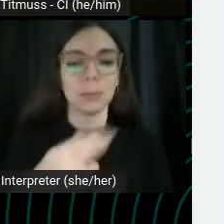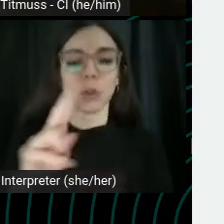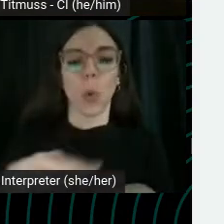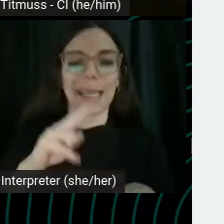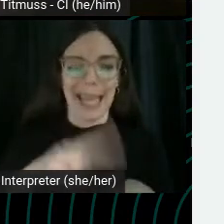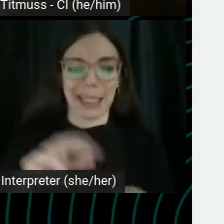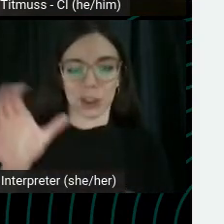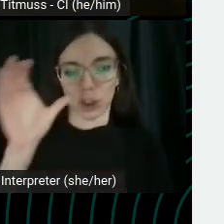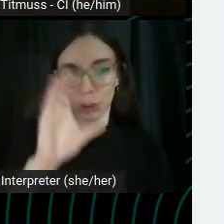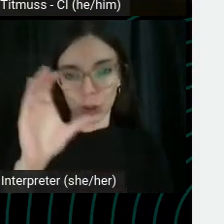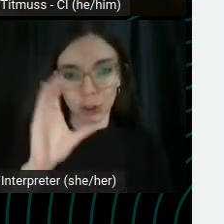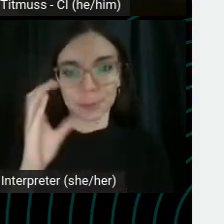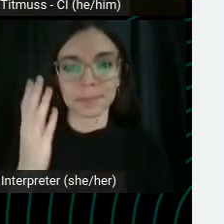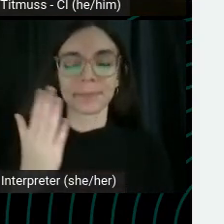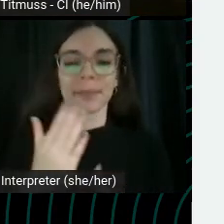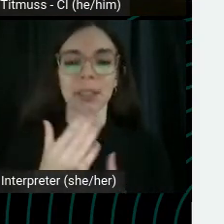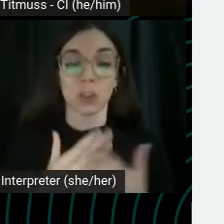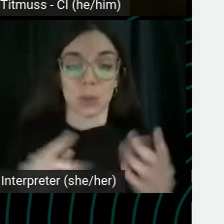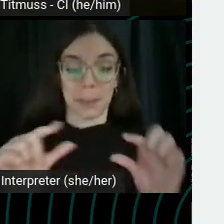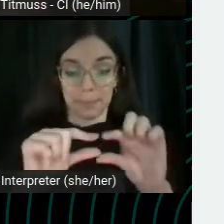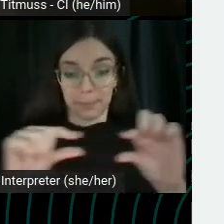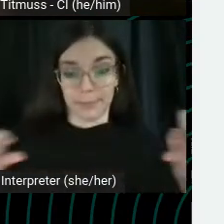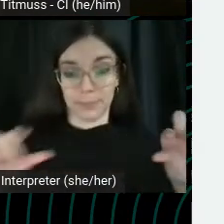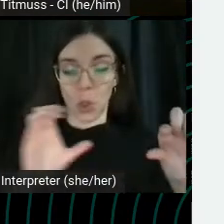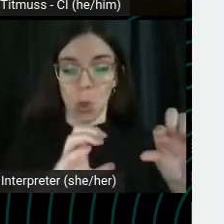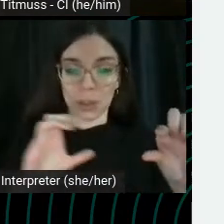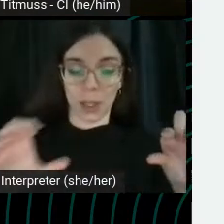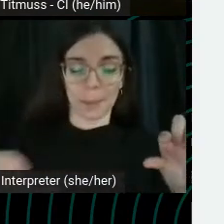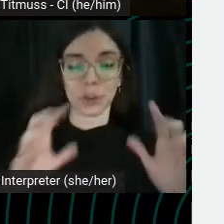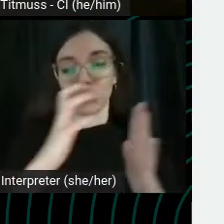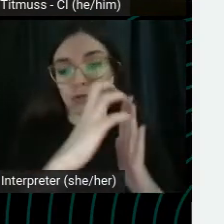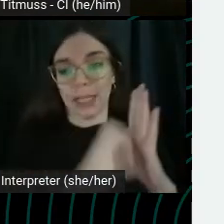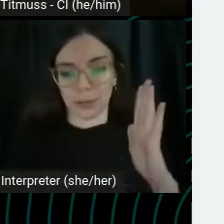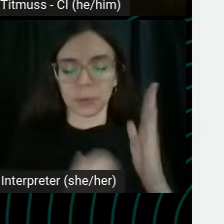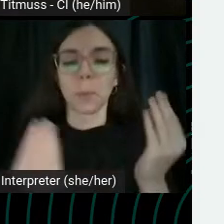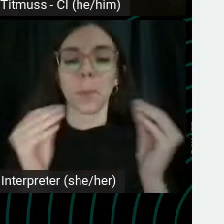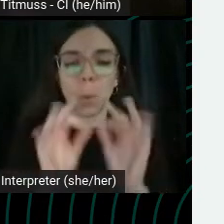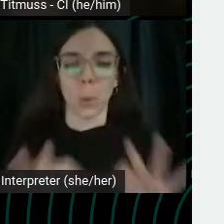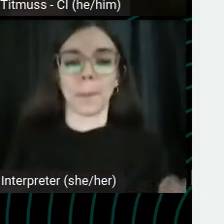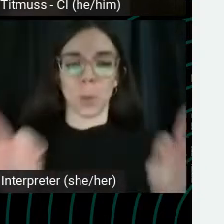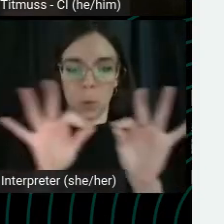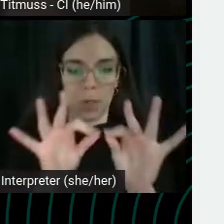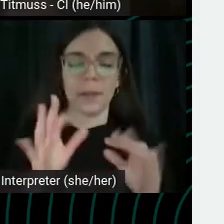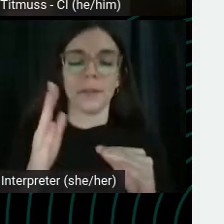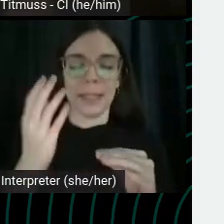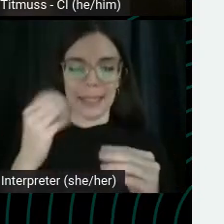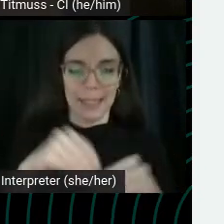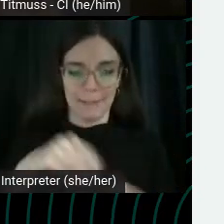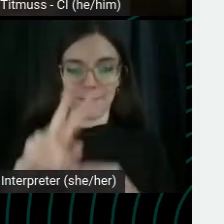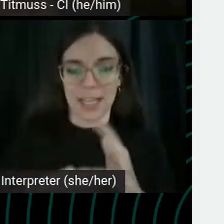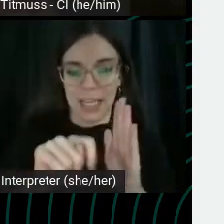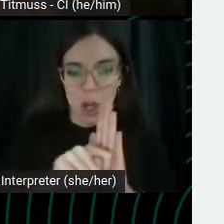subtitles, transcripts, and closed captions are becoming more and more important in video optimization across the web. And for good reason.